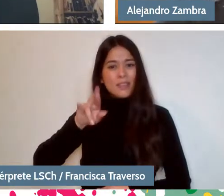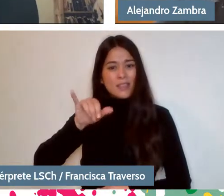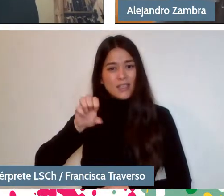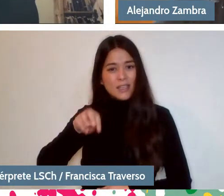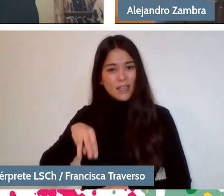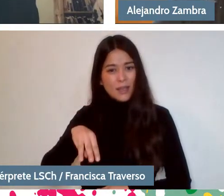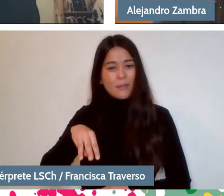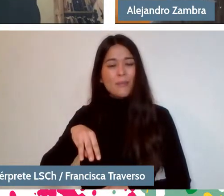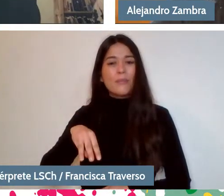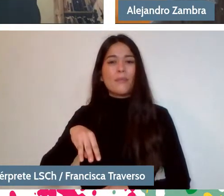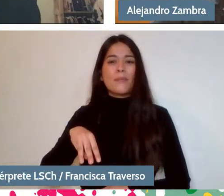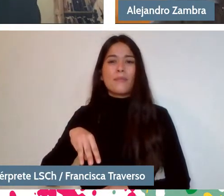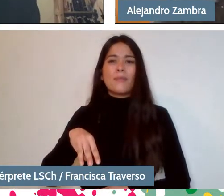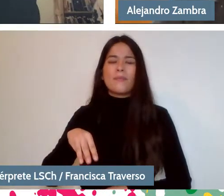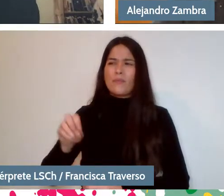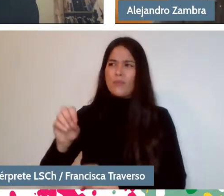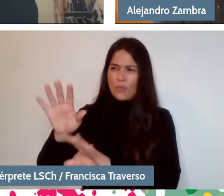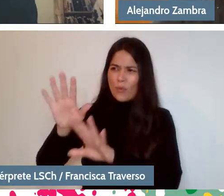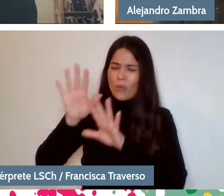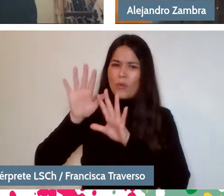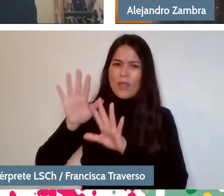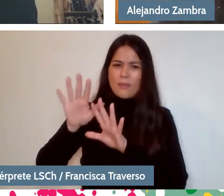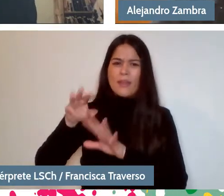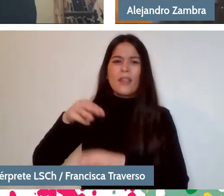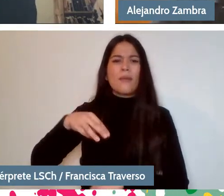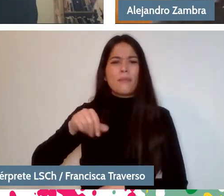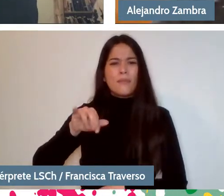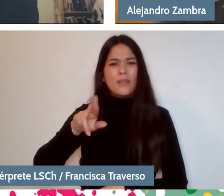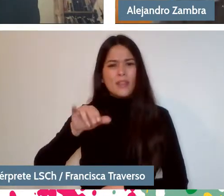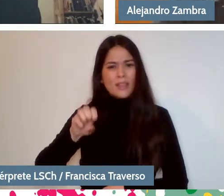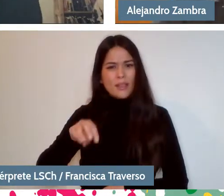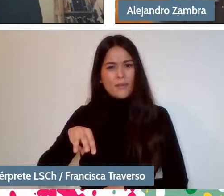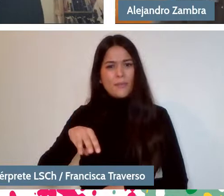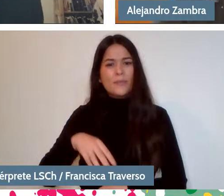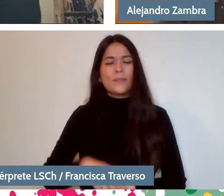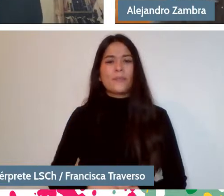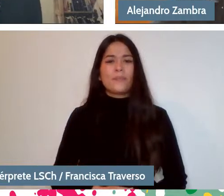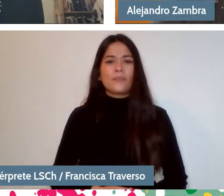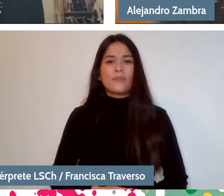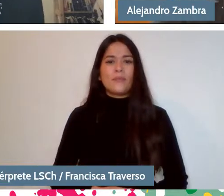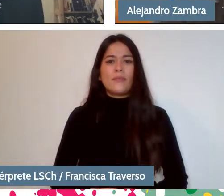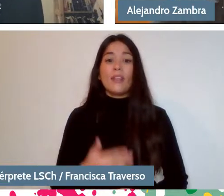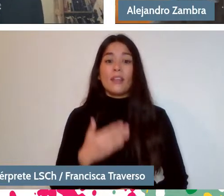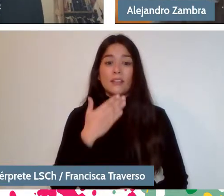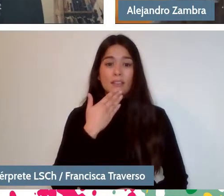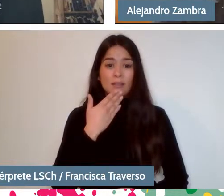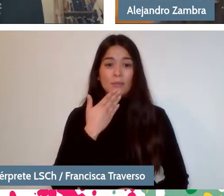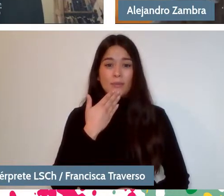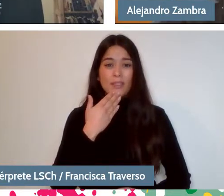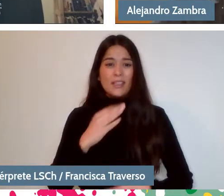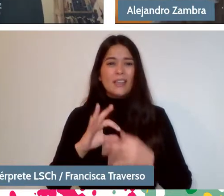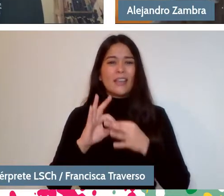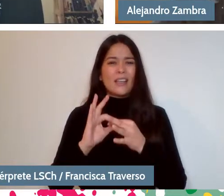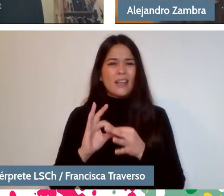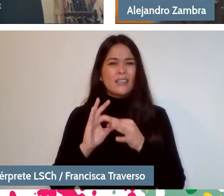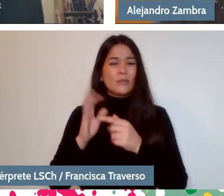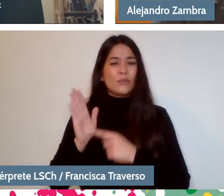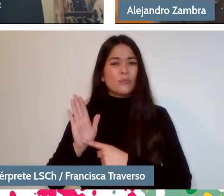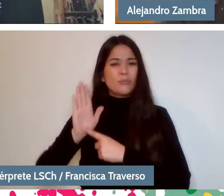Admired Miryam. And thank you very much for that presentation, both of you,